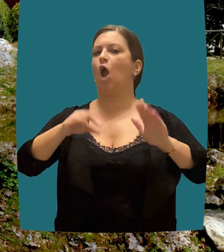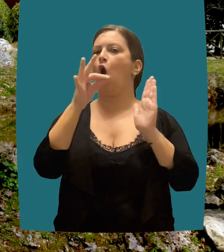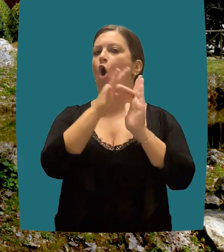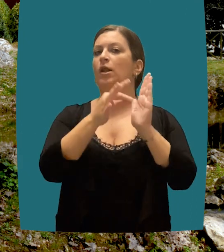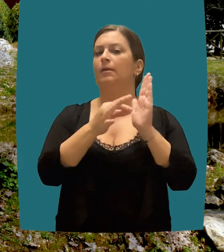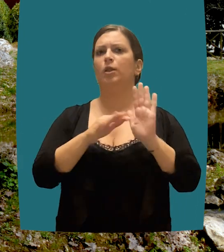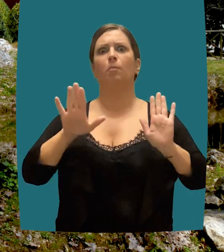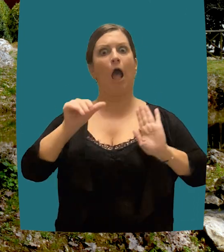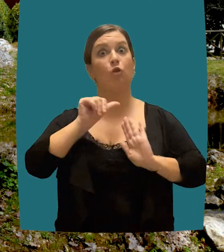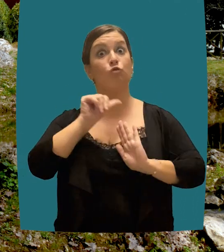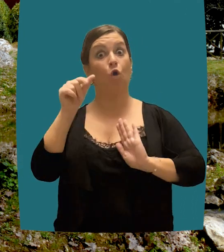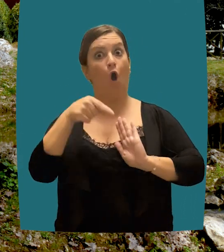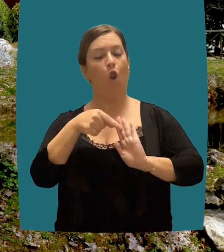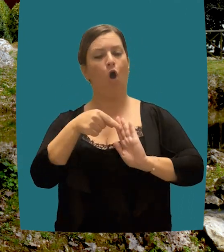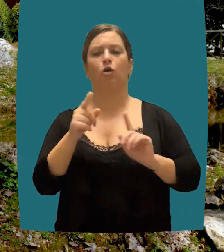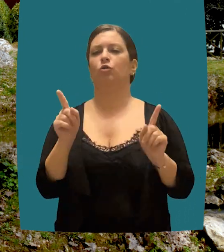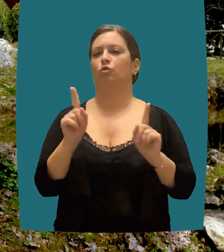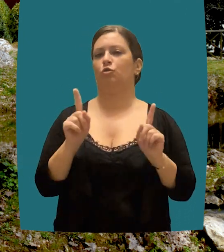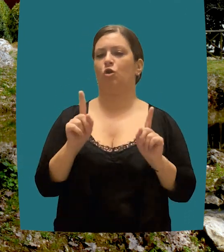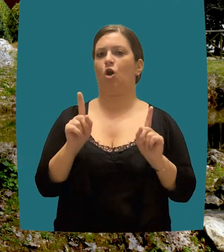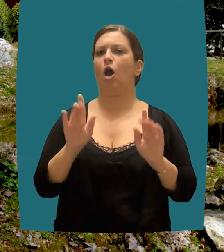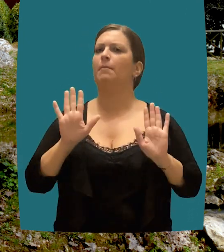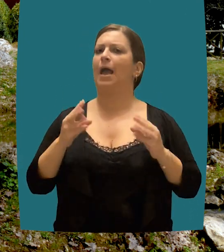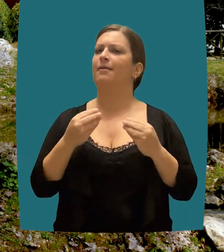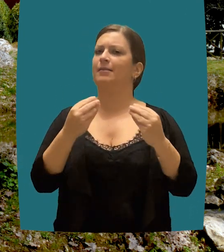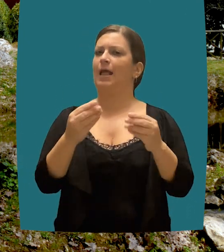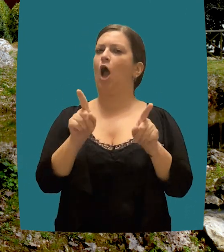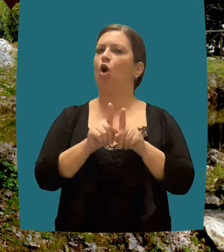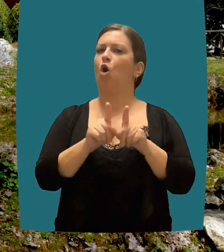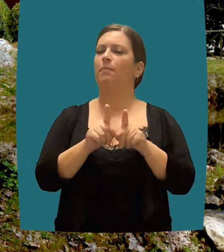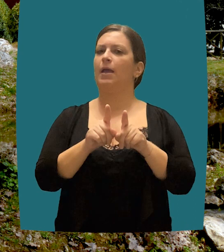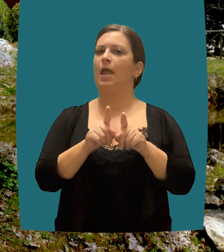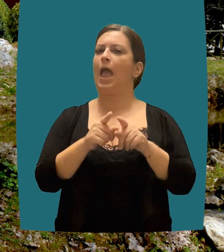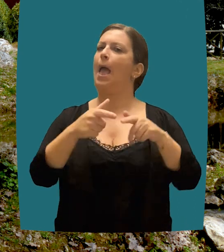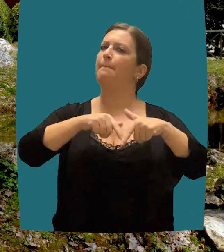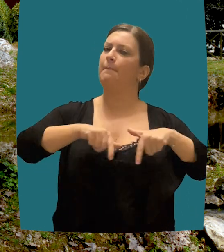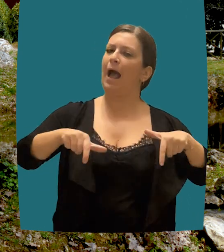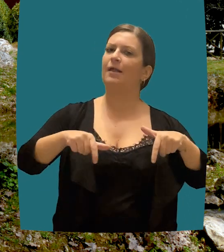takes into account its consequences for the environment, biodiversity and the ecosystem.